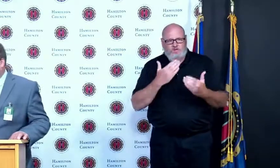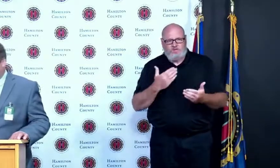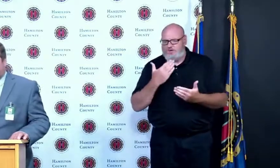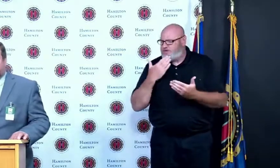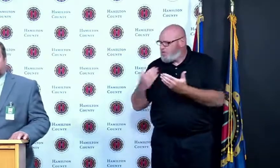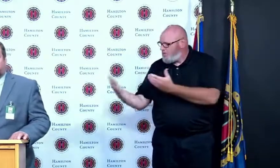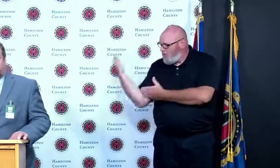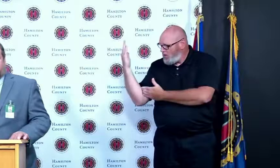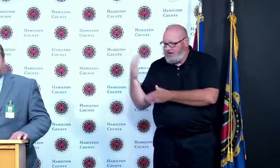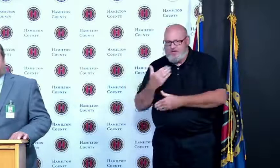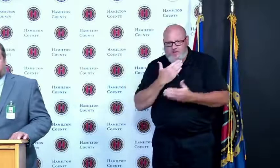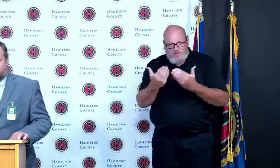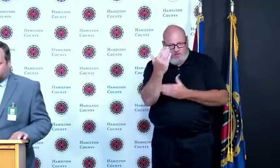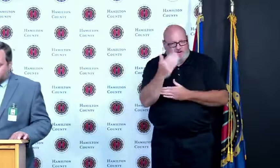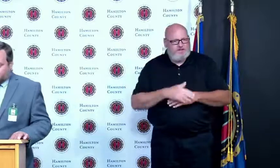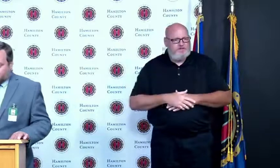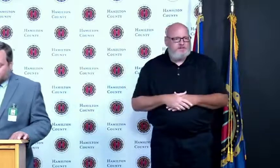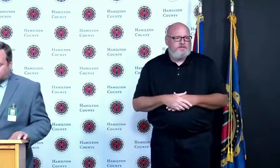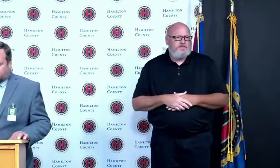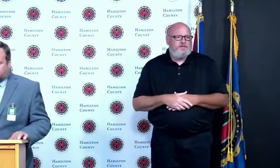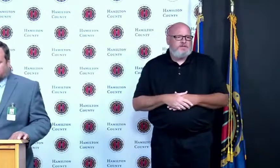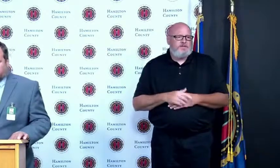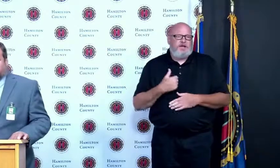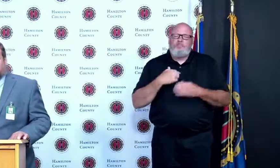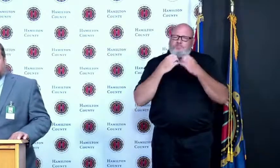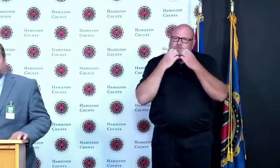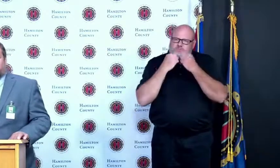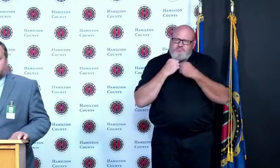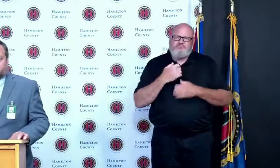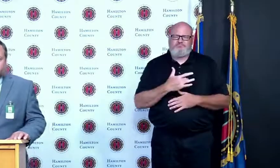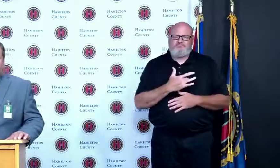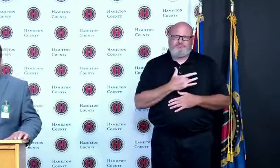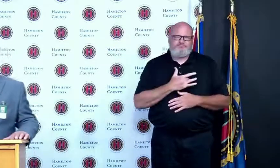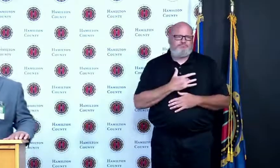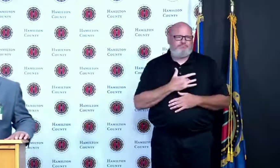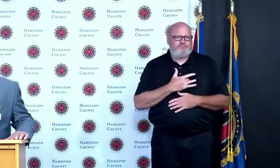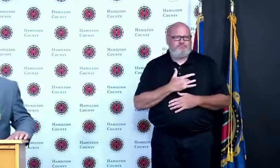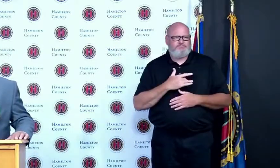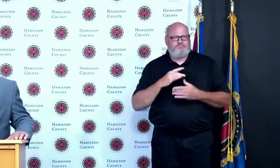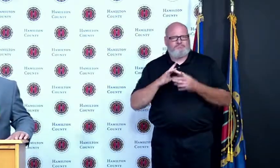very much it's been a great partnership and I've really enjoyed this opportunity to update